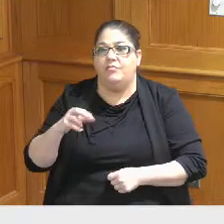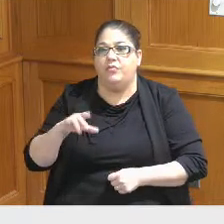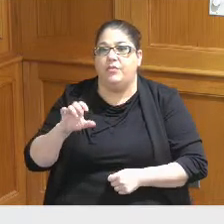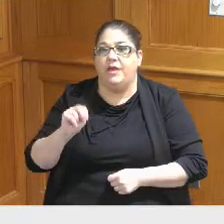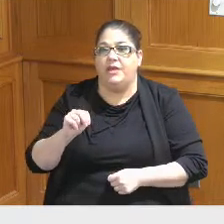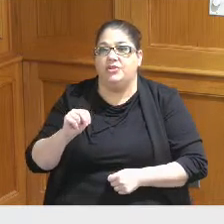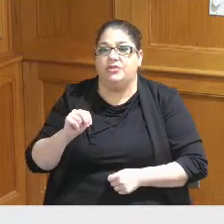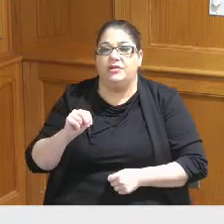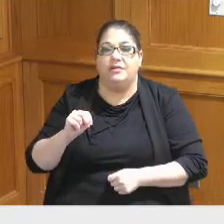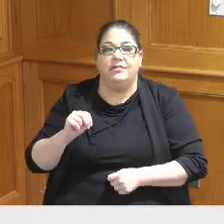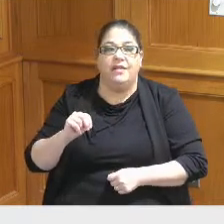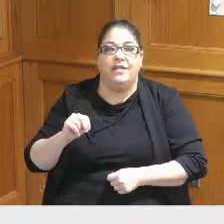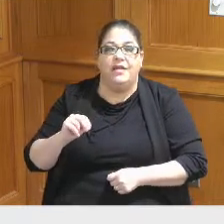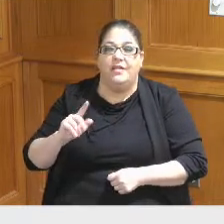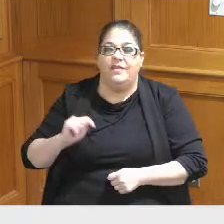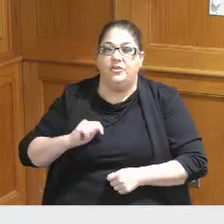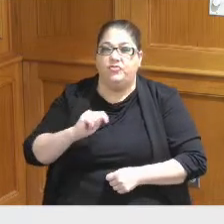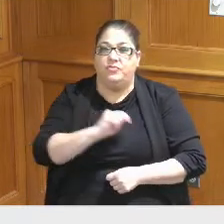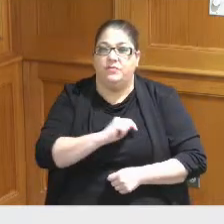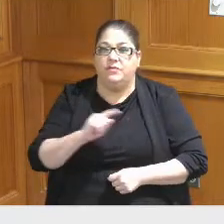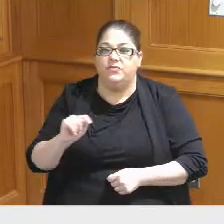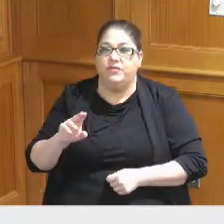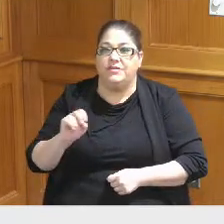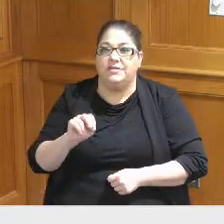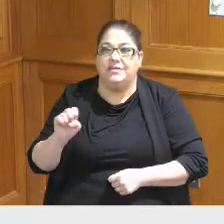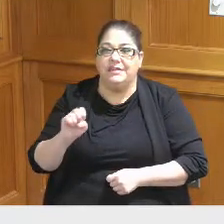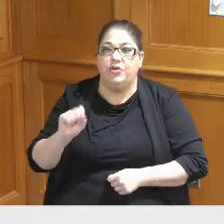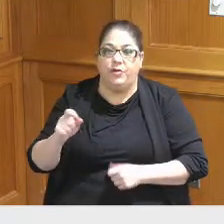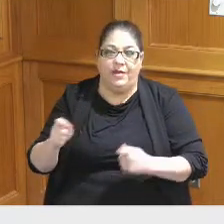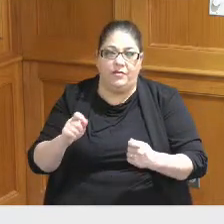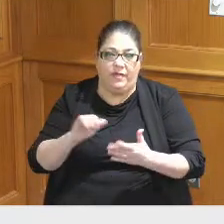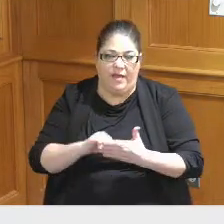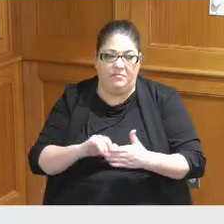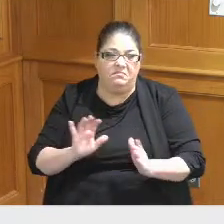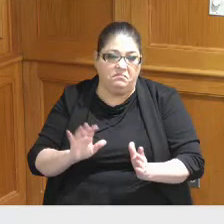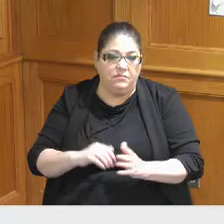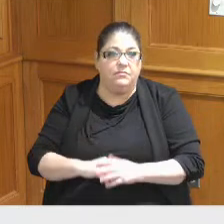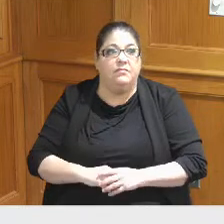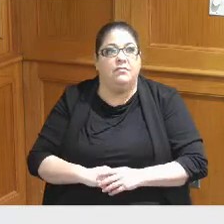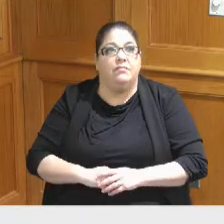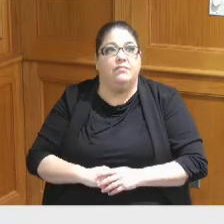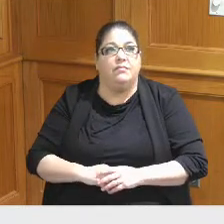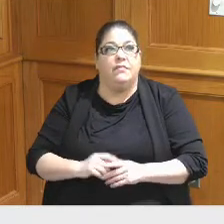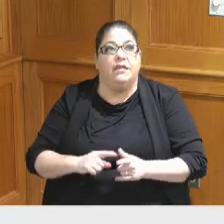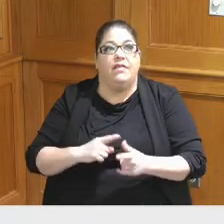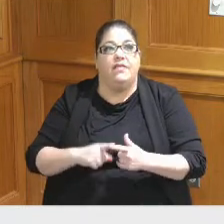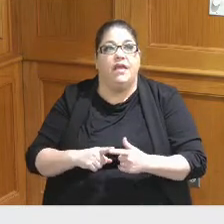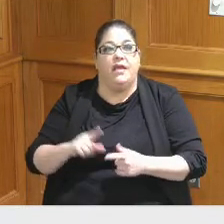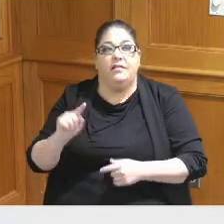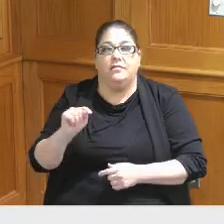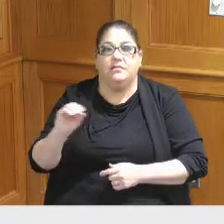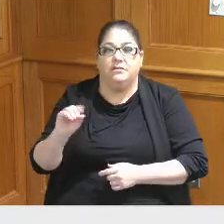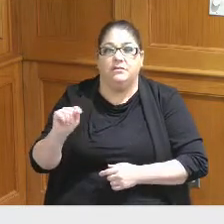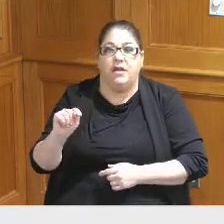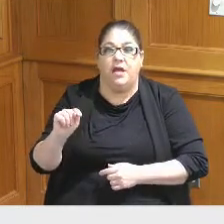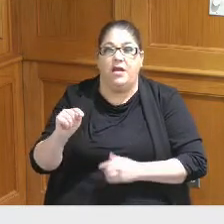handle the and then the the residual taught we'll talk about here in a little bit there's also